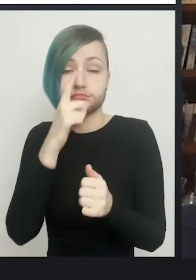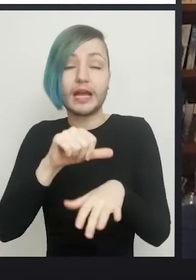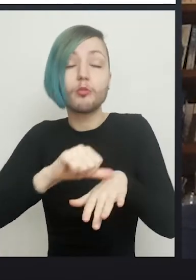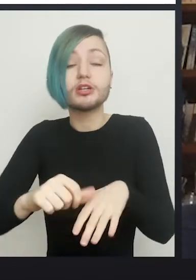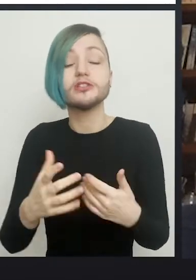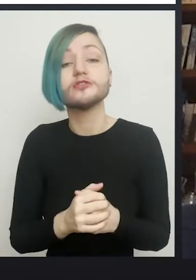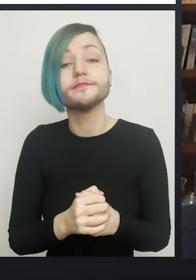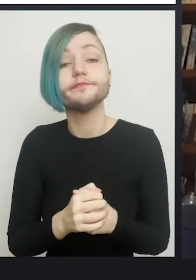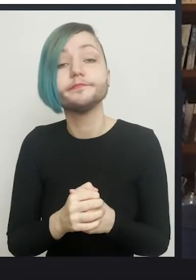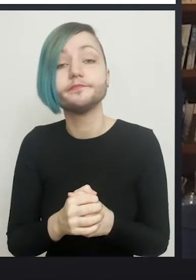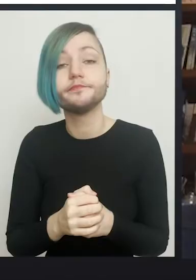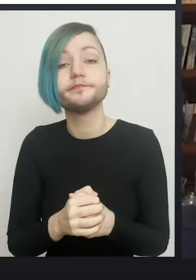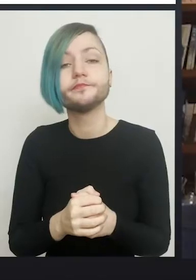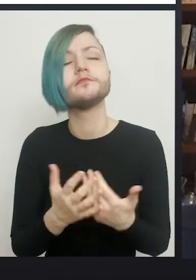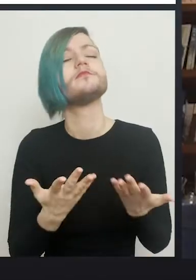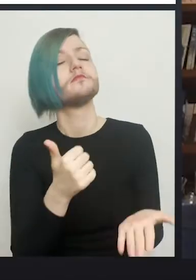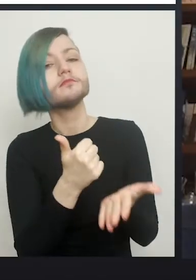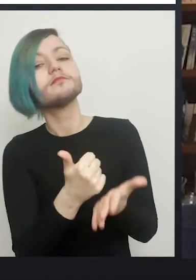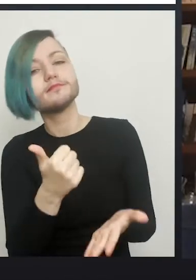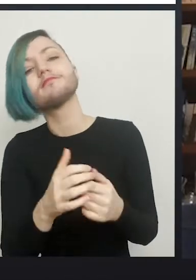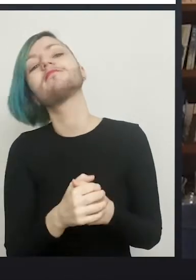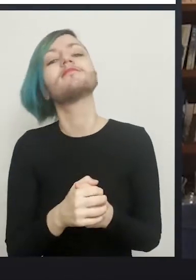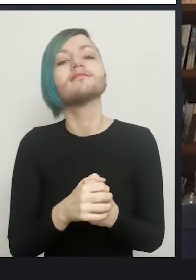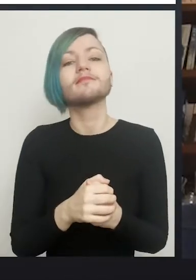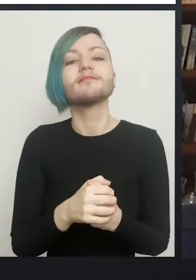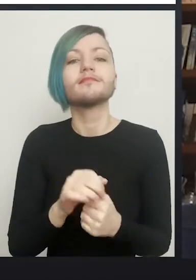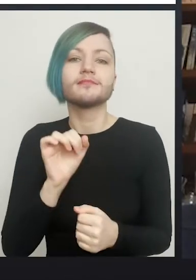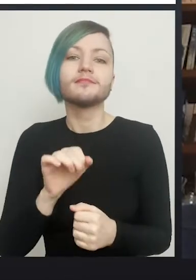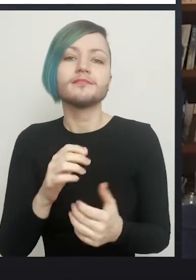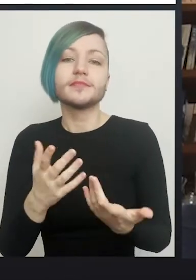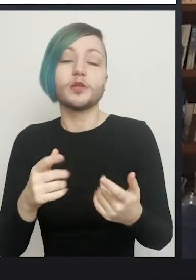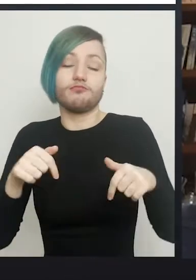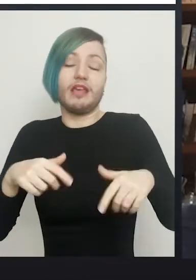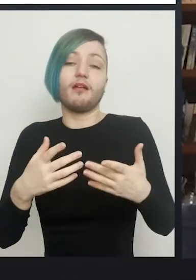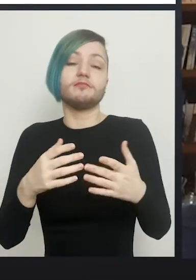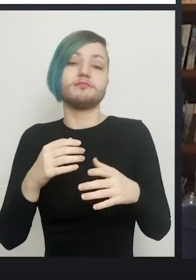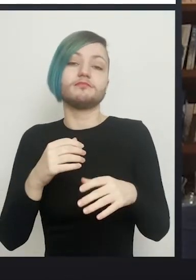Yeah brilliant. And of course you know we're all very used to in general practice to managing